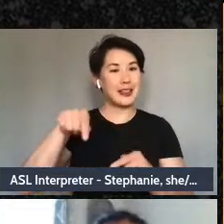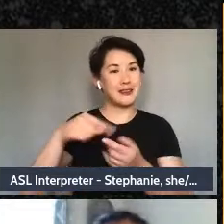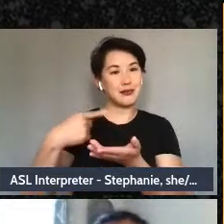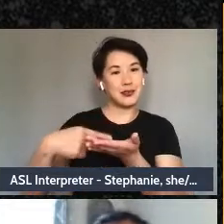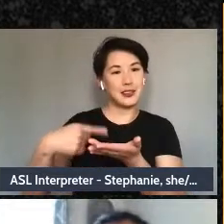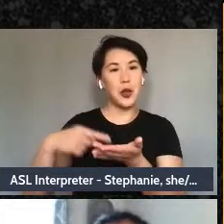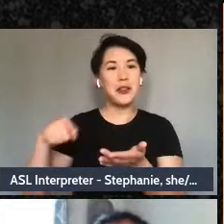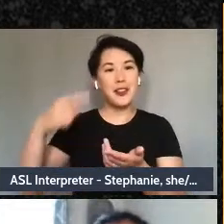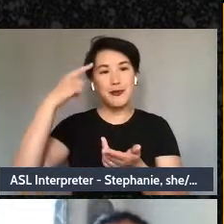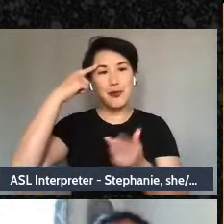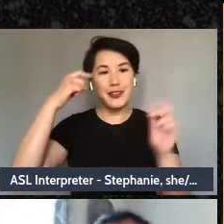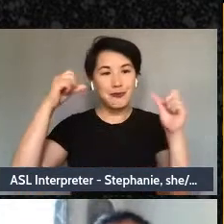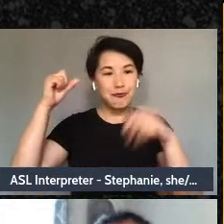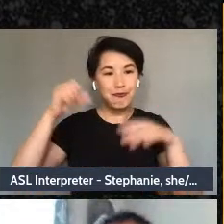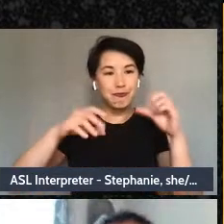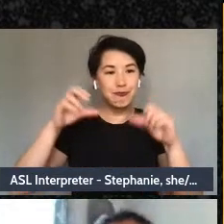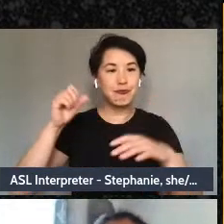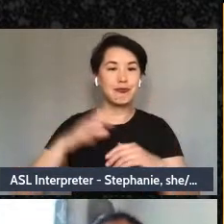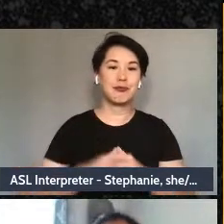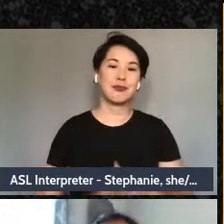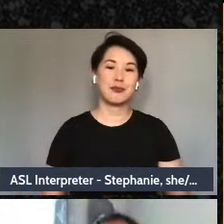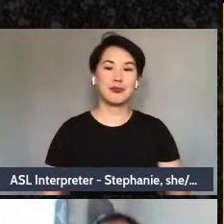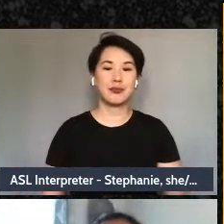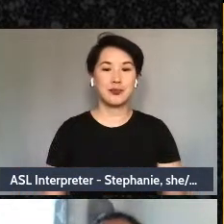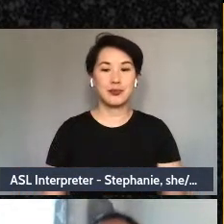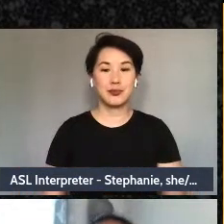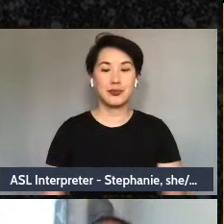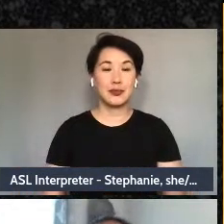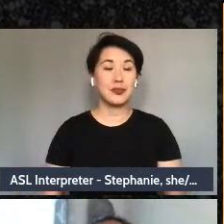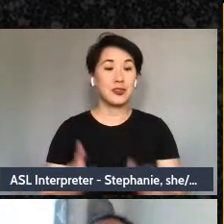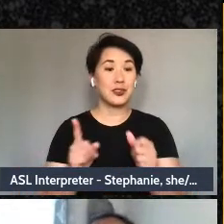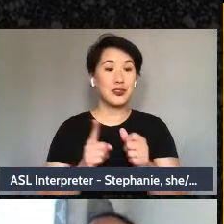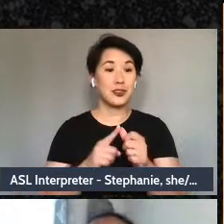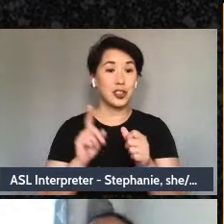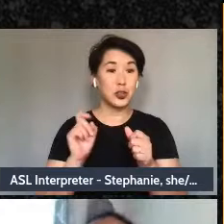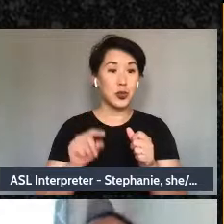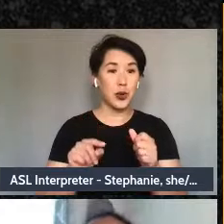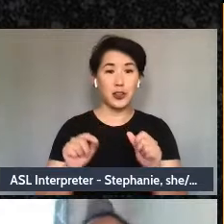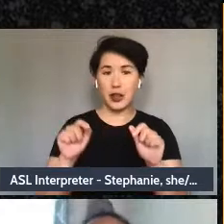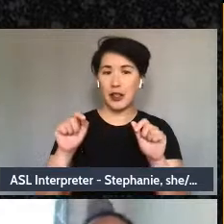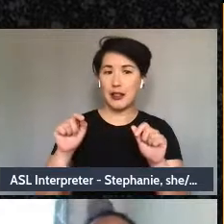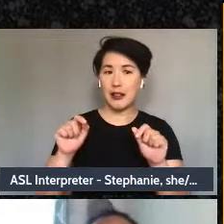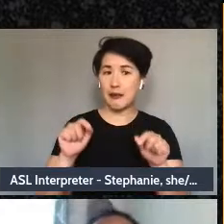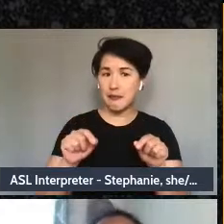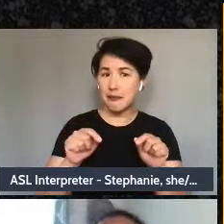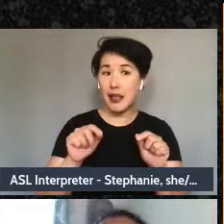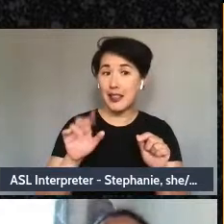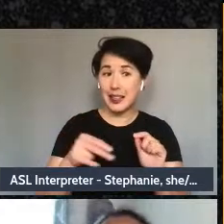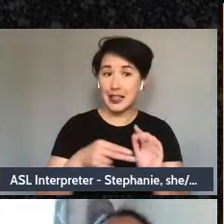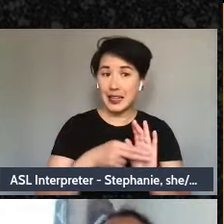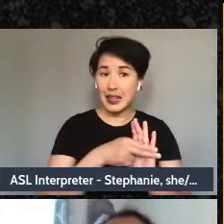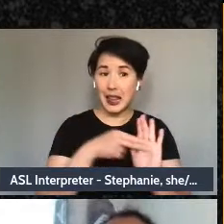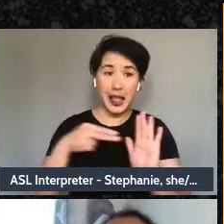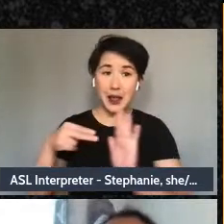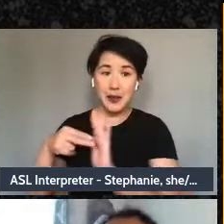which is our first question. Did the labels tell your story as you would write it?